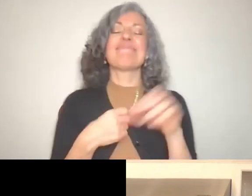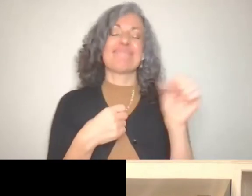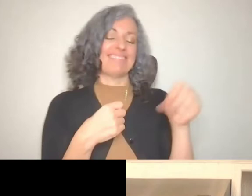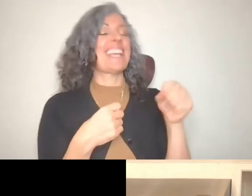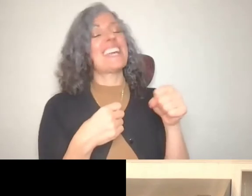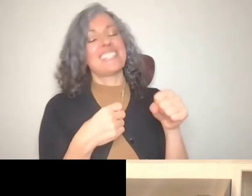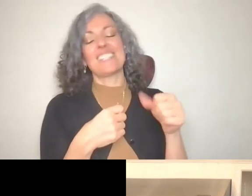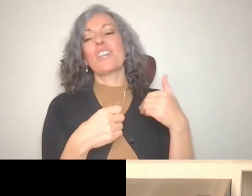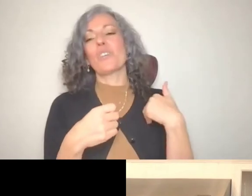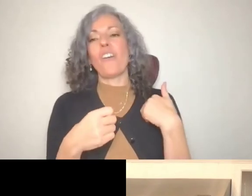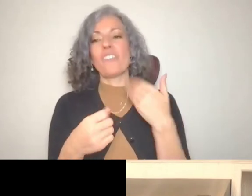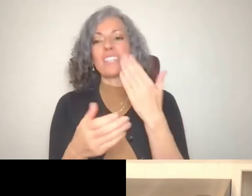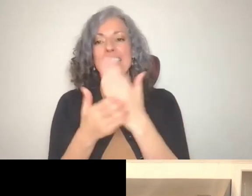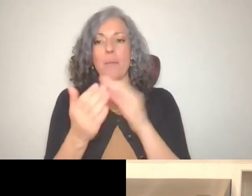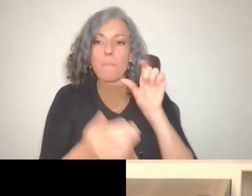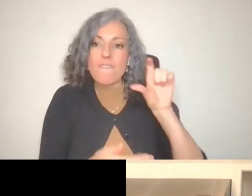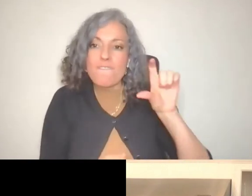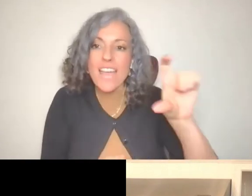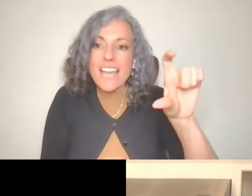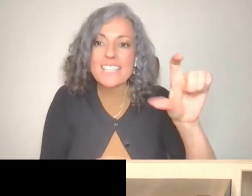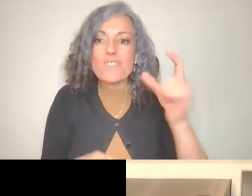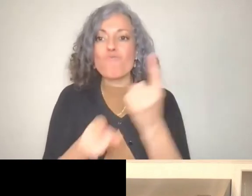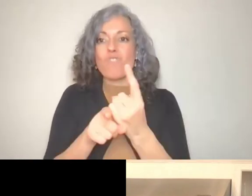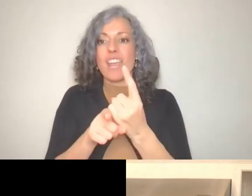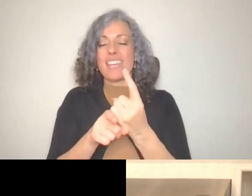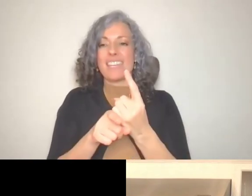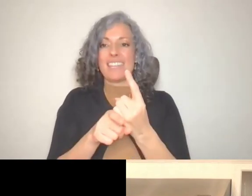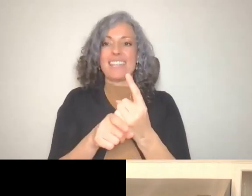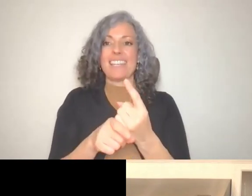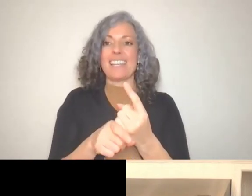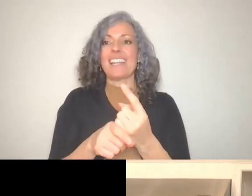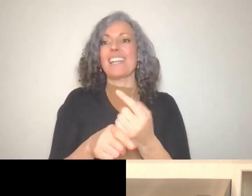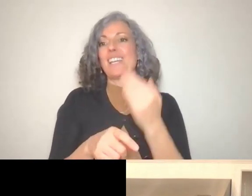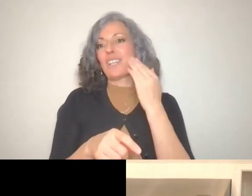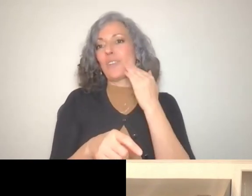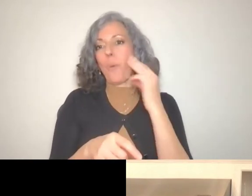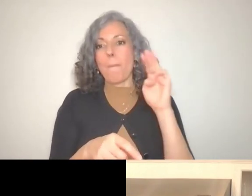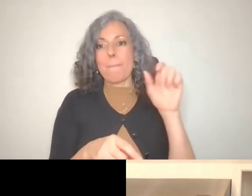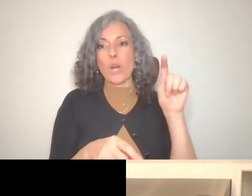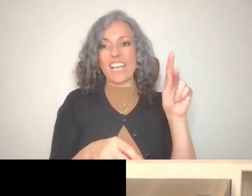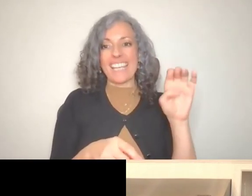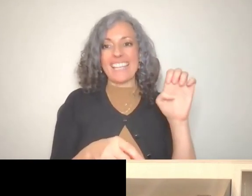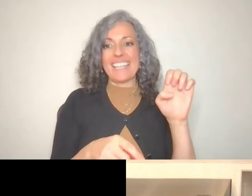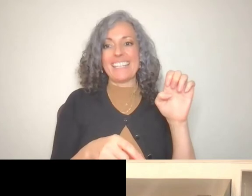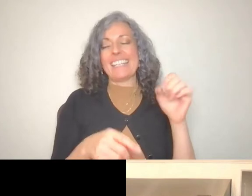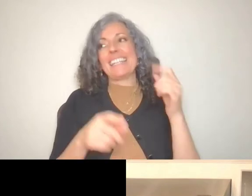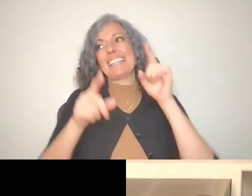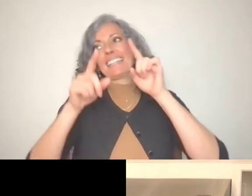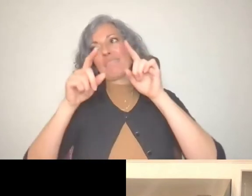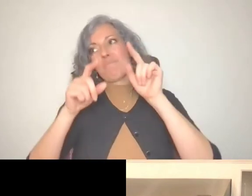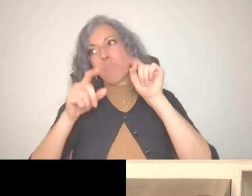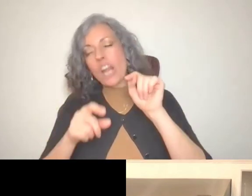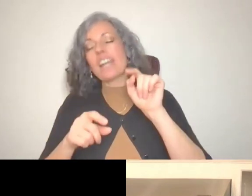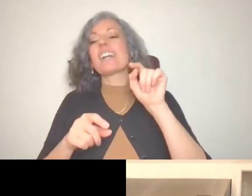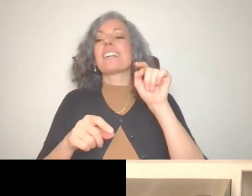So certainly right in the markets as they pan out over that can look different in the immediate term Perez.